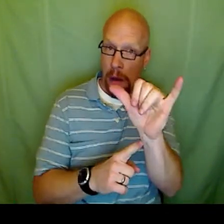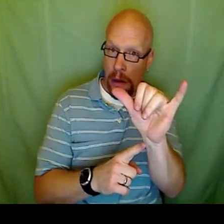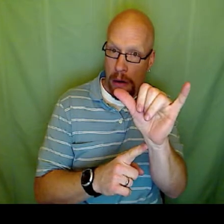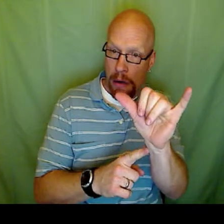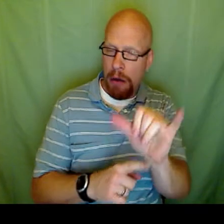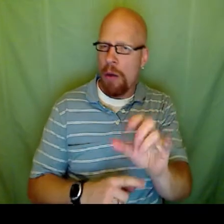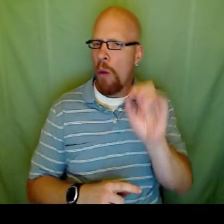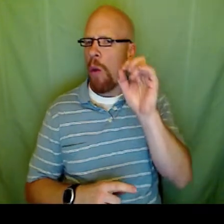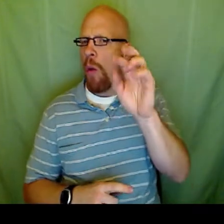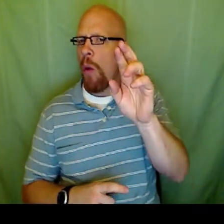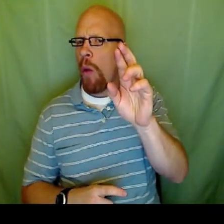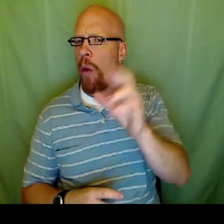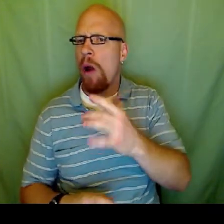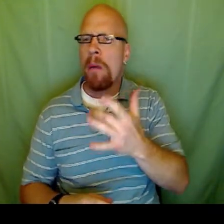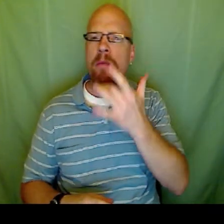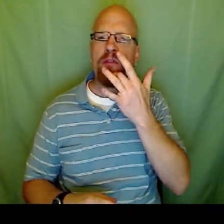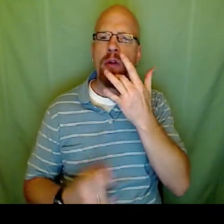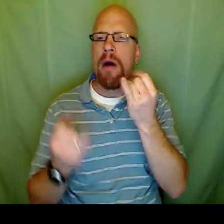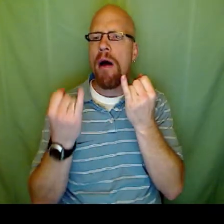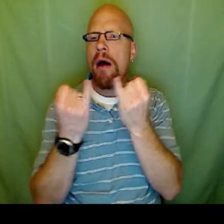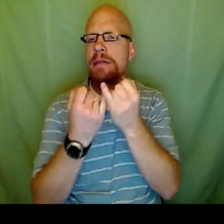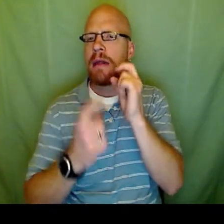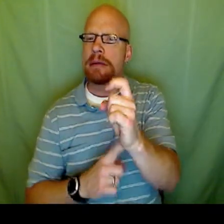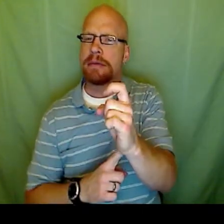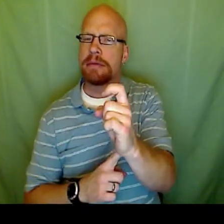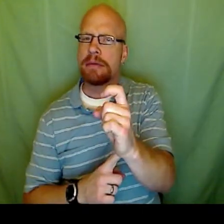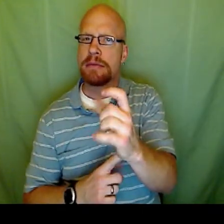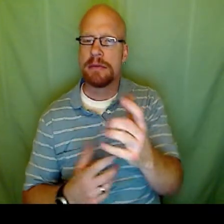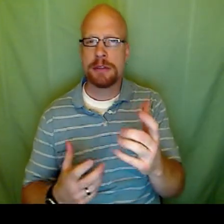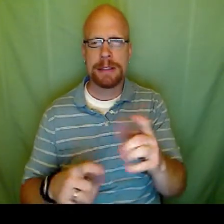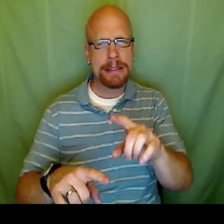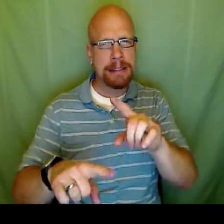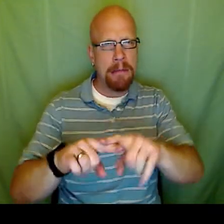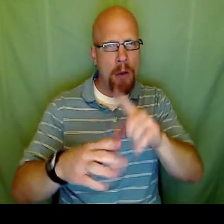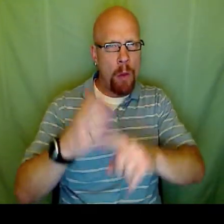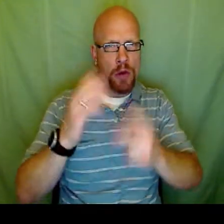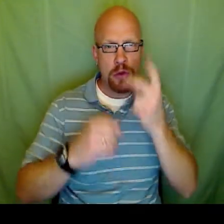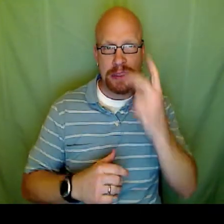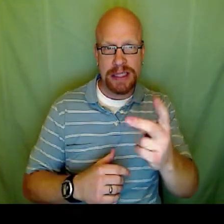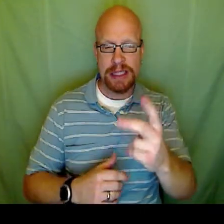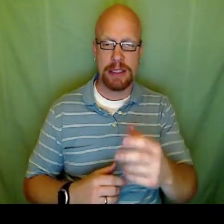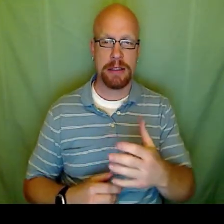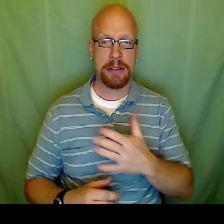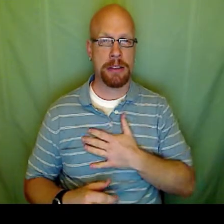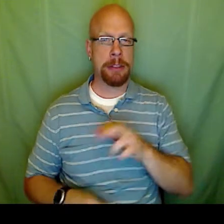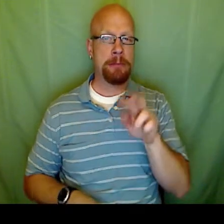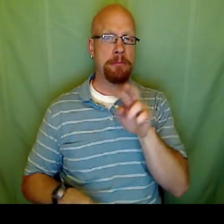to figure out which equation and which variable we want to isolate.